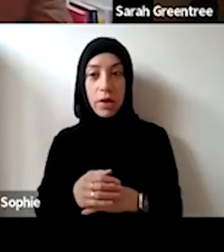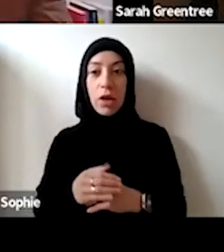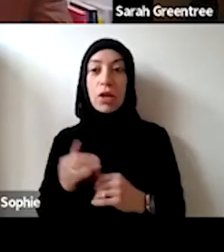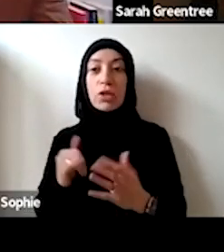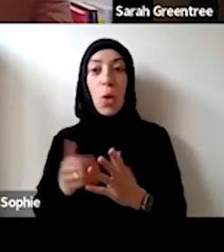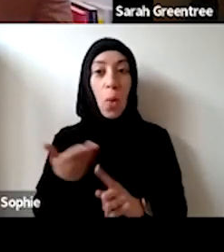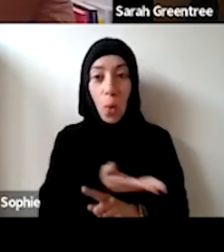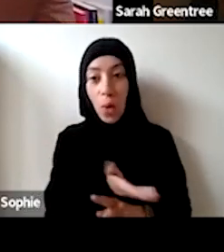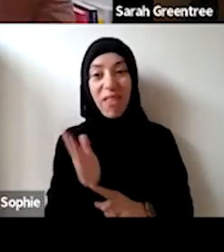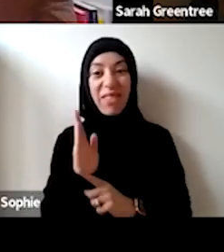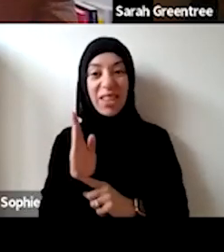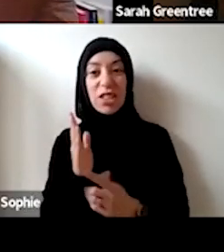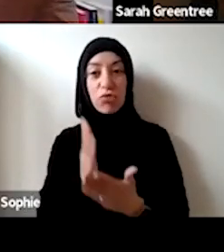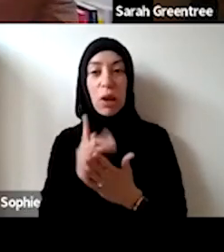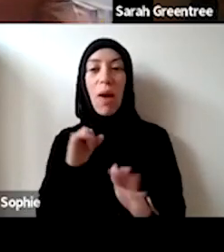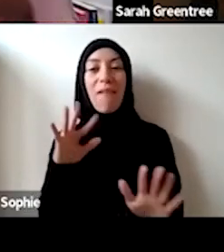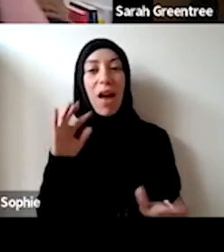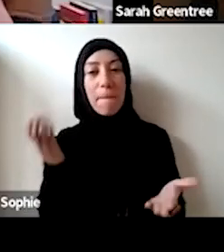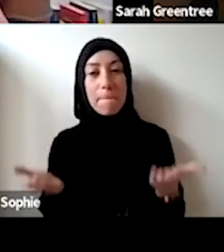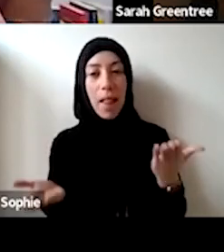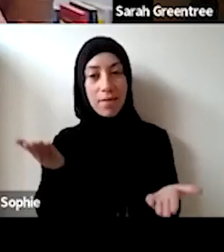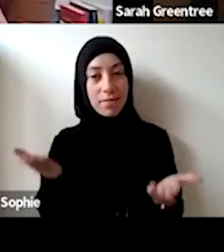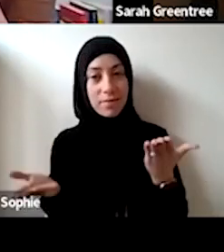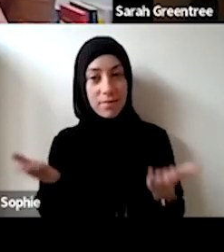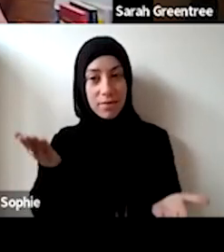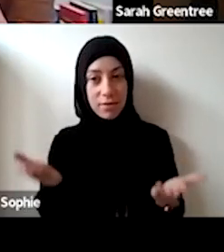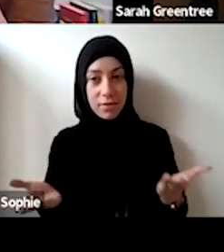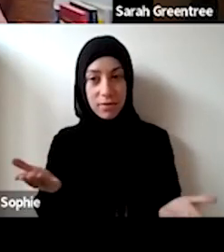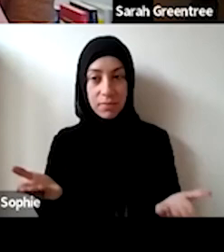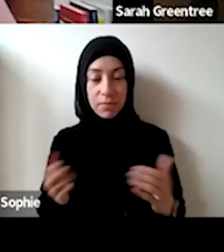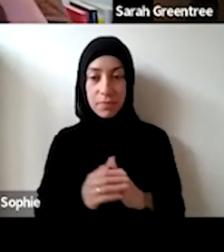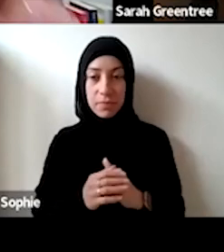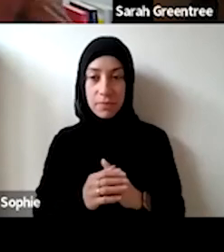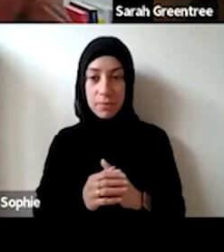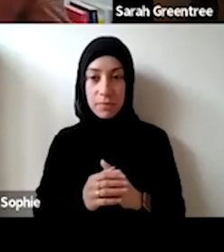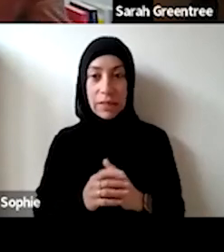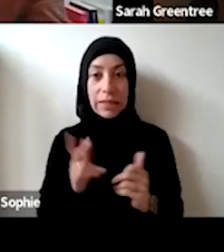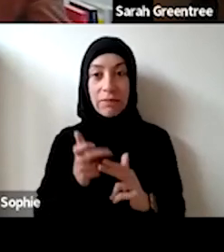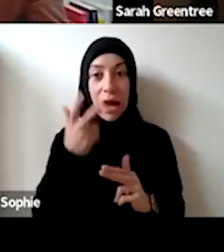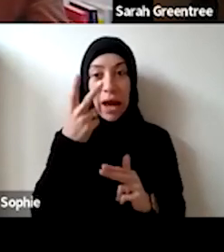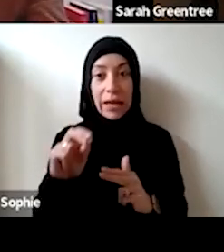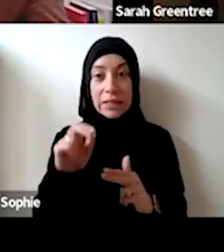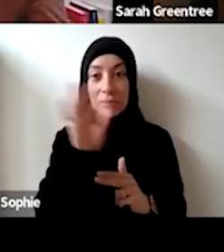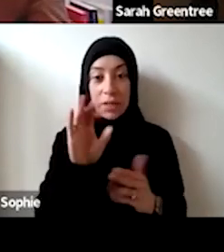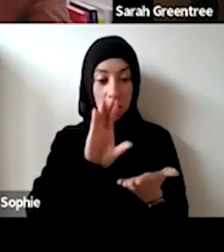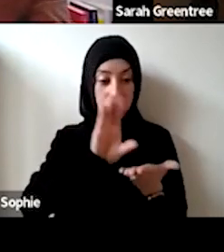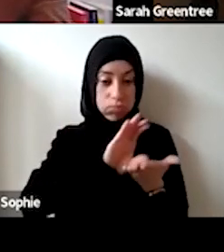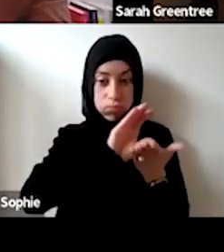of is considered on balance. Artwork is. je kers. And I suppose if you know, 80% of your budget was the installation of a lighting system. And I suppose if 80% of your budget was the installation of a